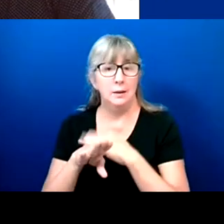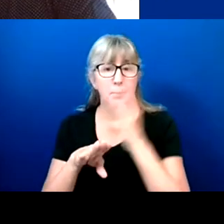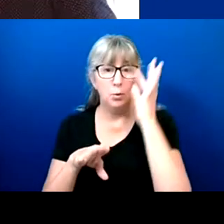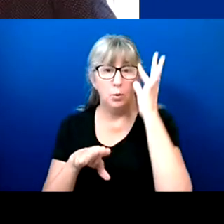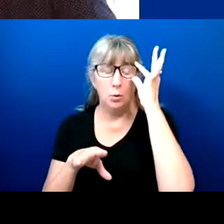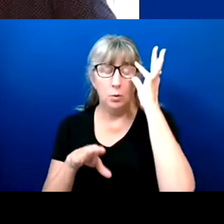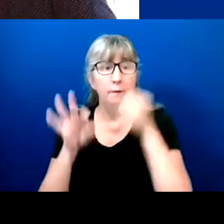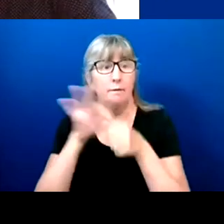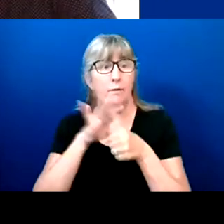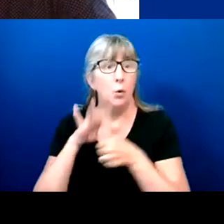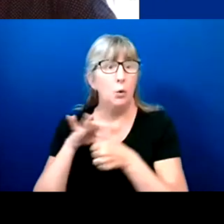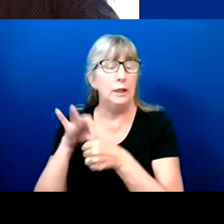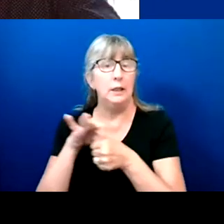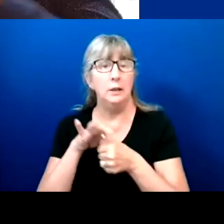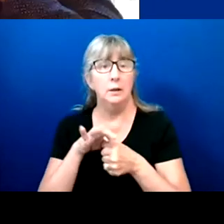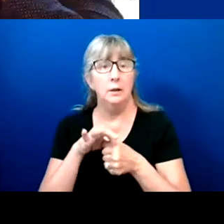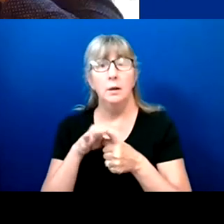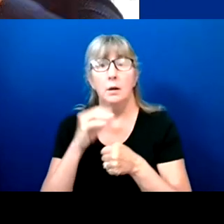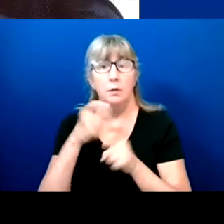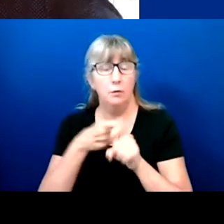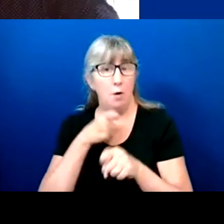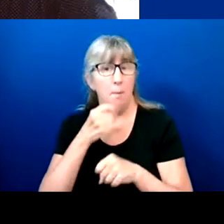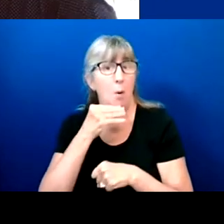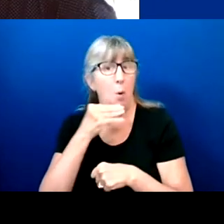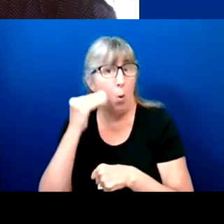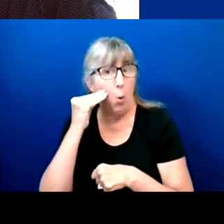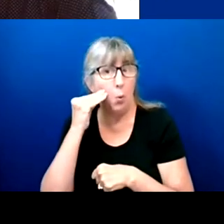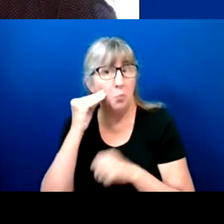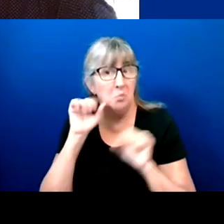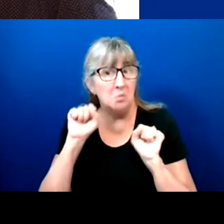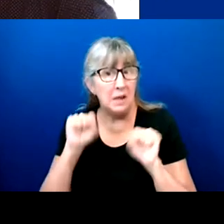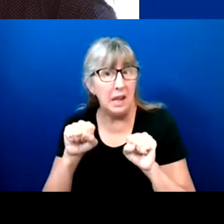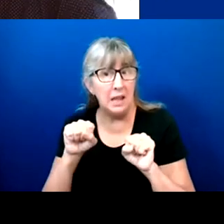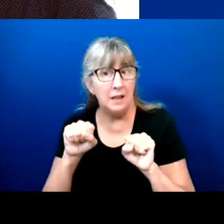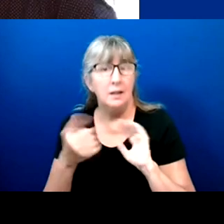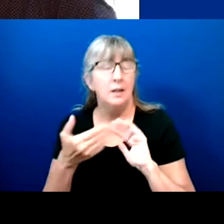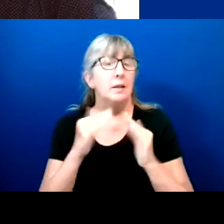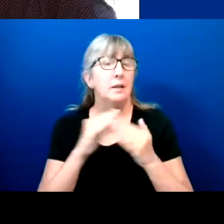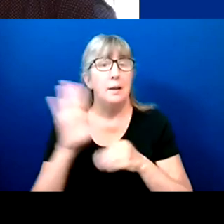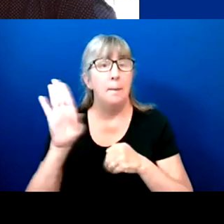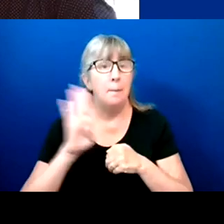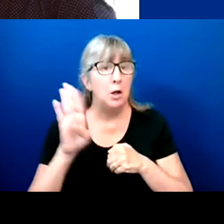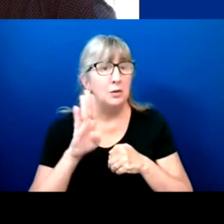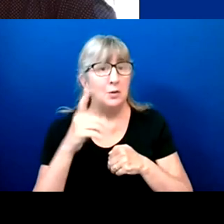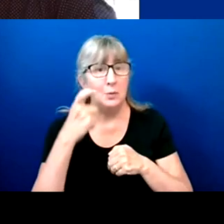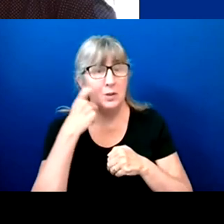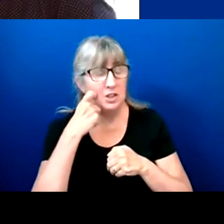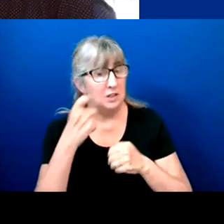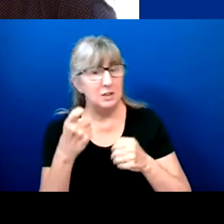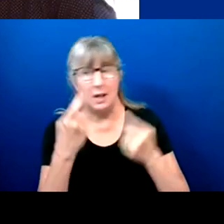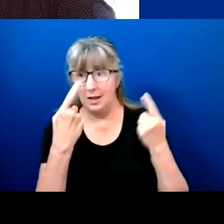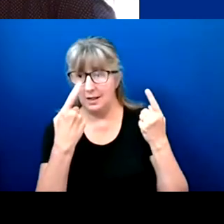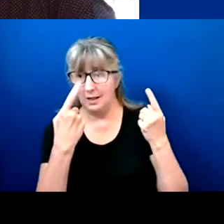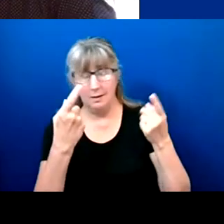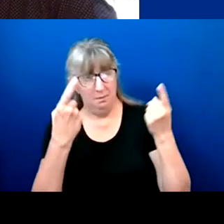And the City of Boston, we just got a settlement agreement this week.